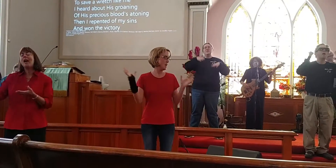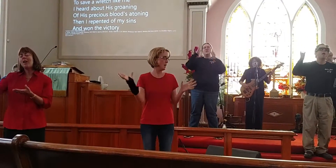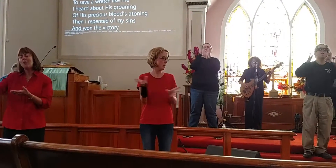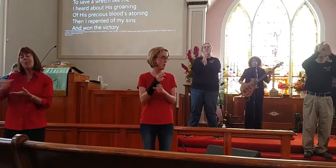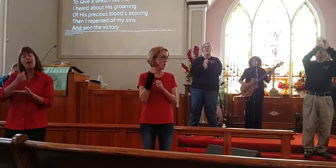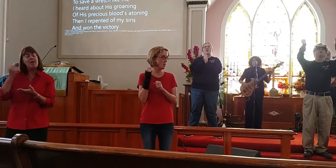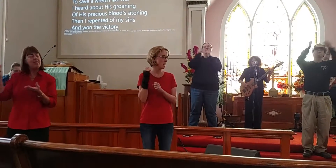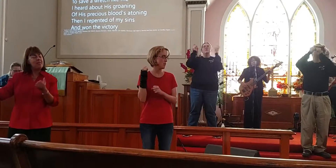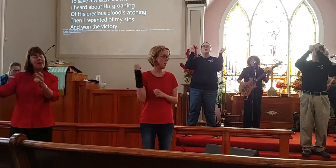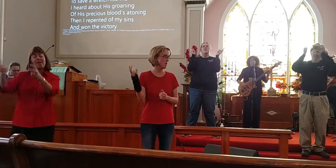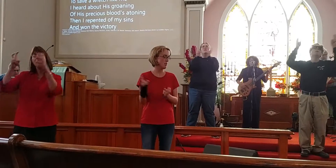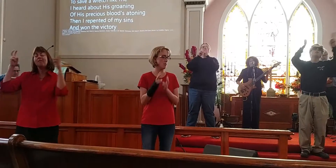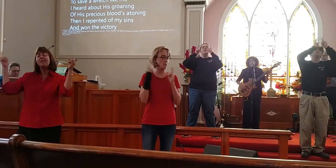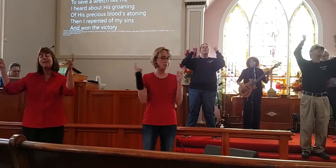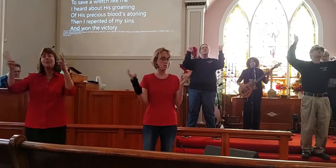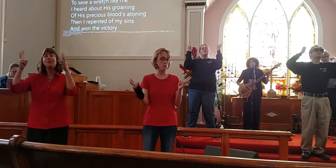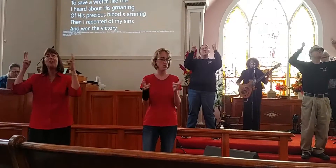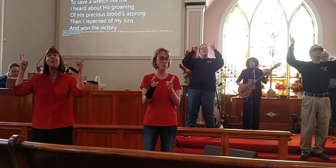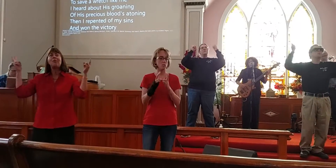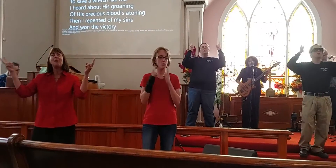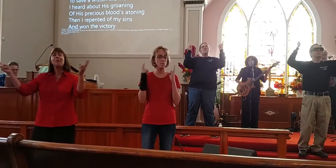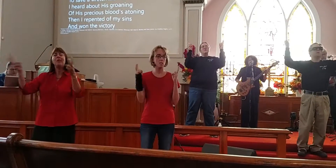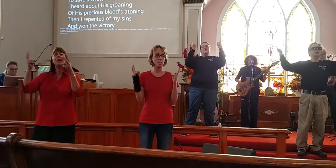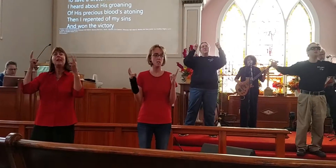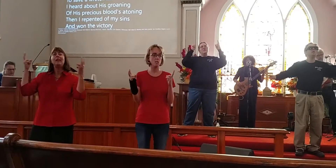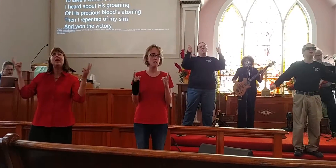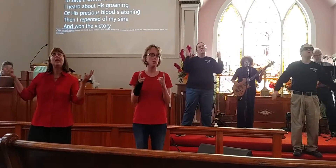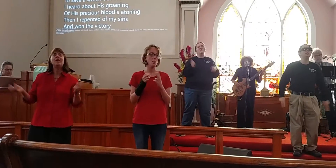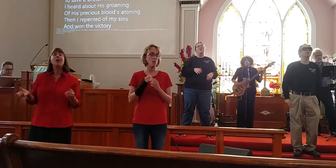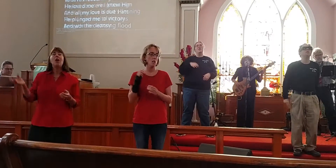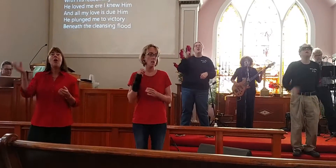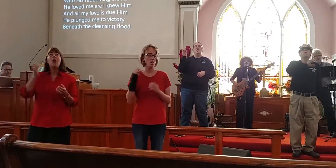And won the victory